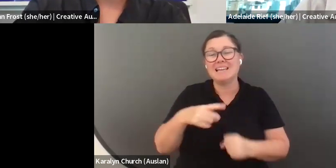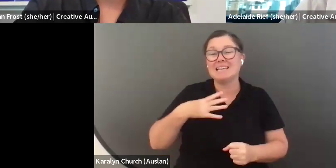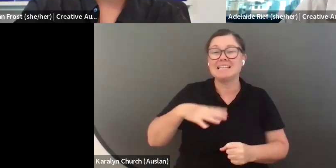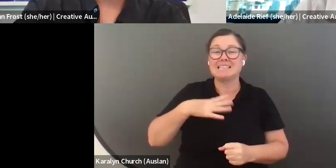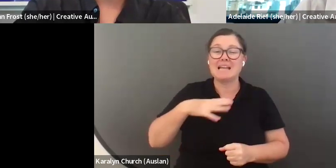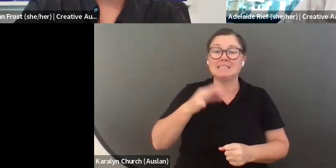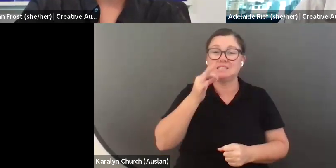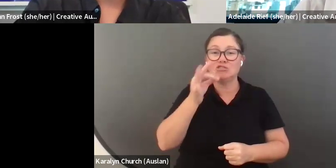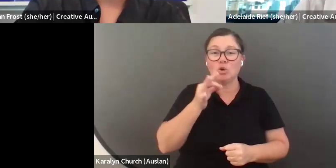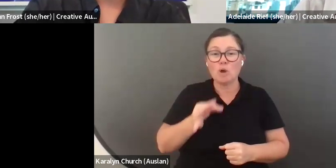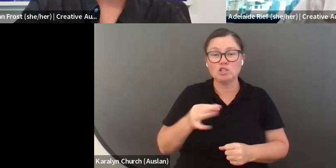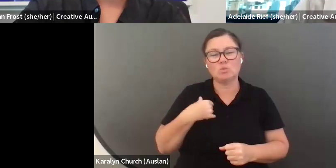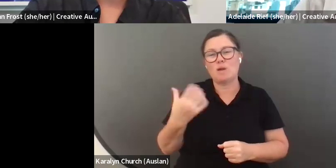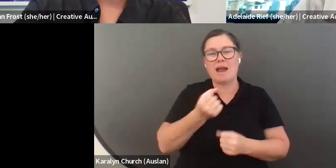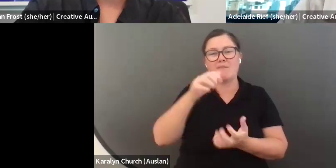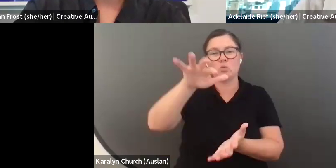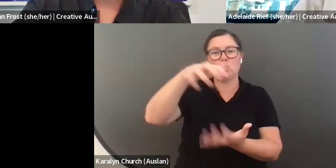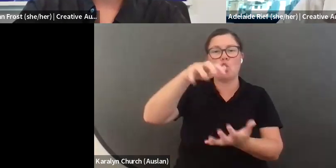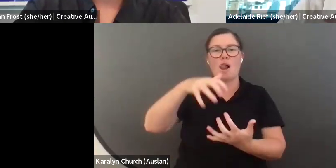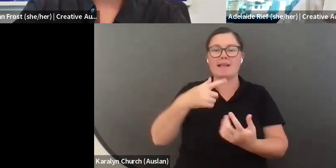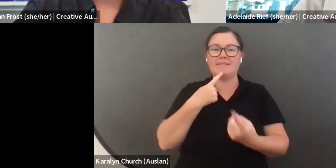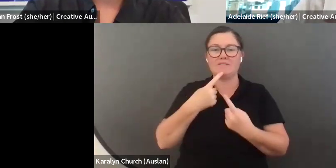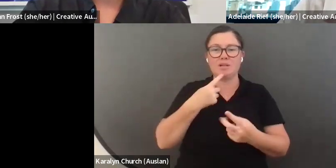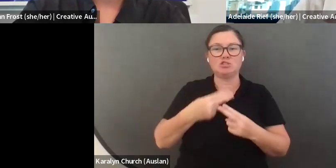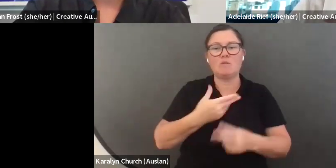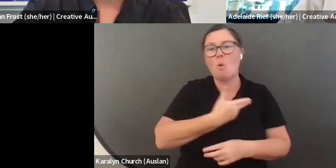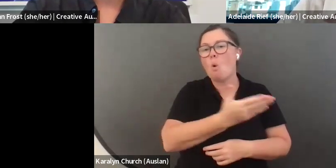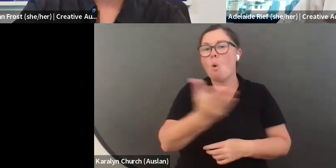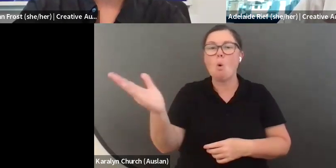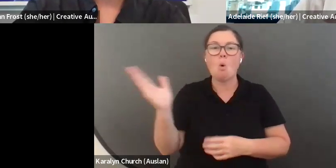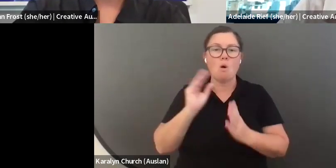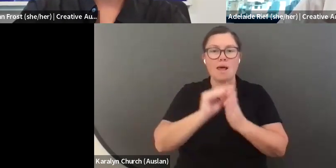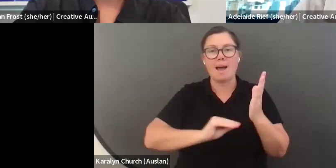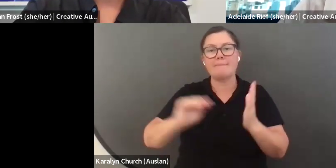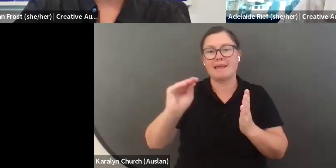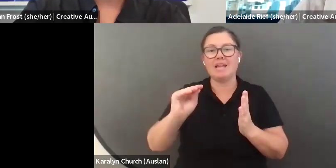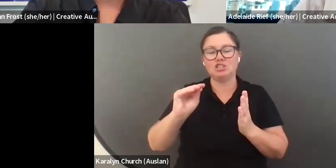to communicate with us. The next thing I will say about the application form is that